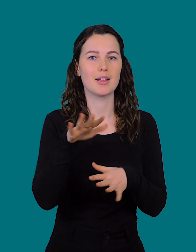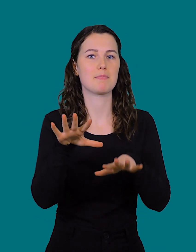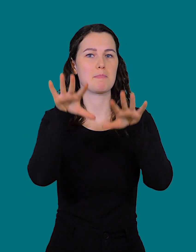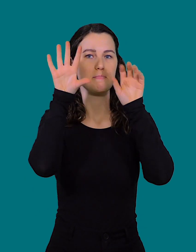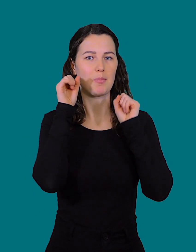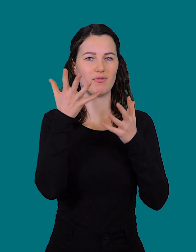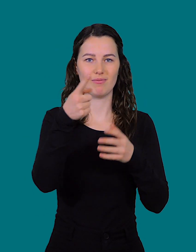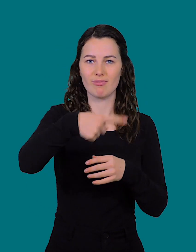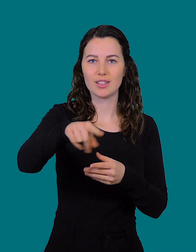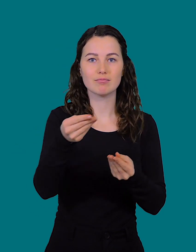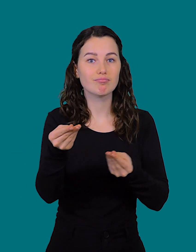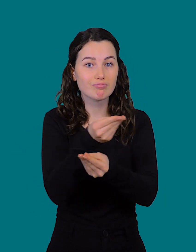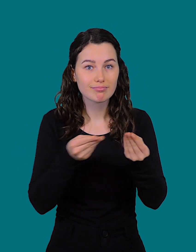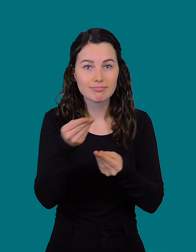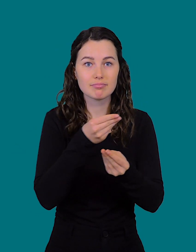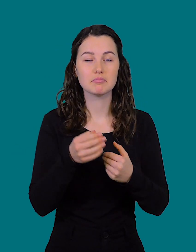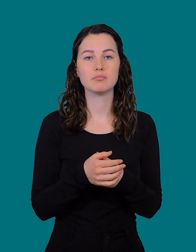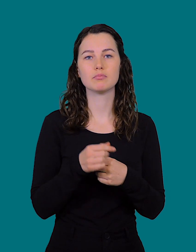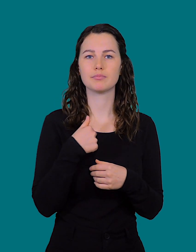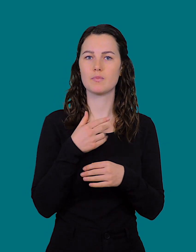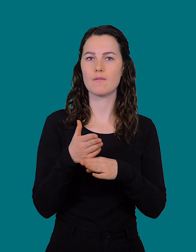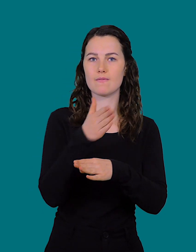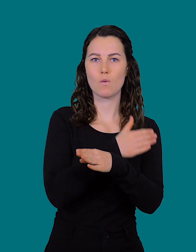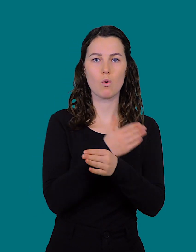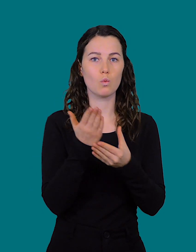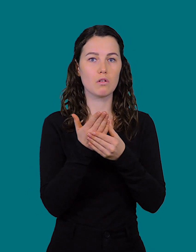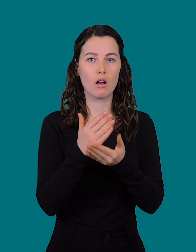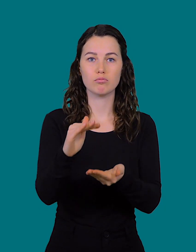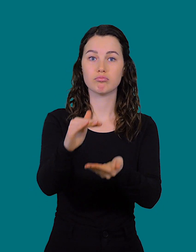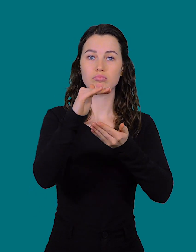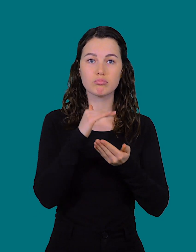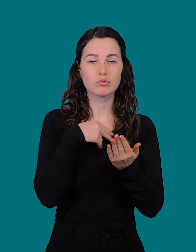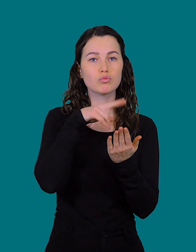to get an idea of what is going on. She always has to have rough materials in advance,